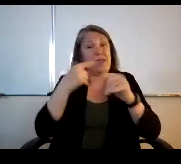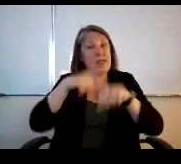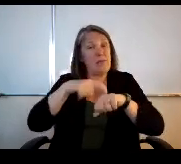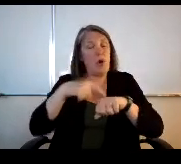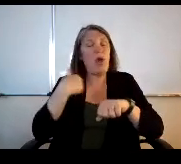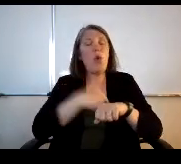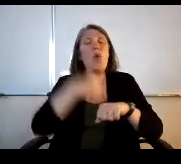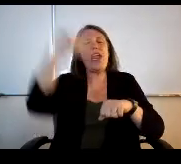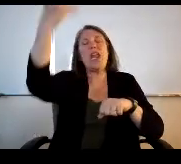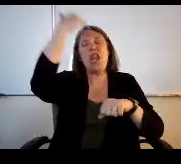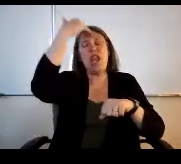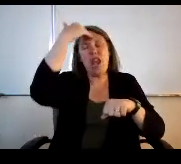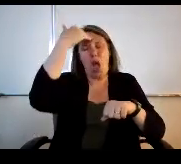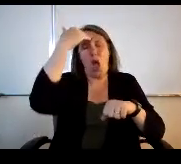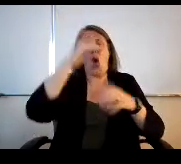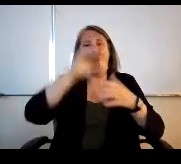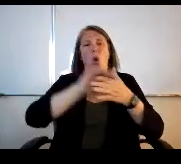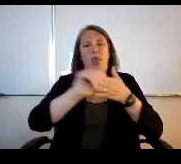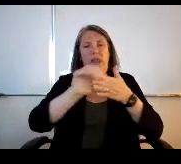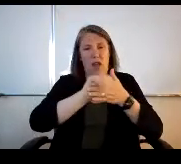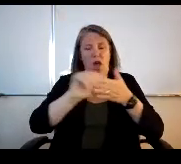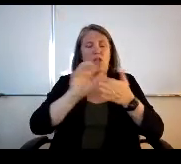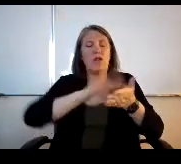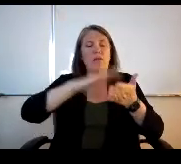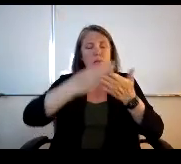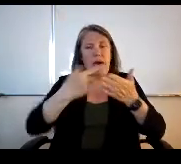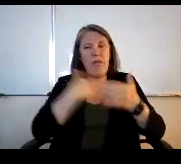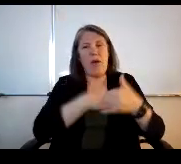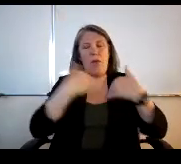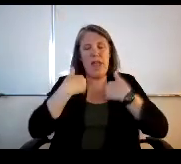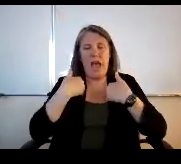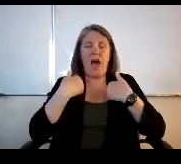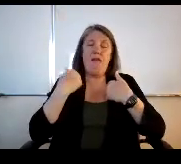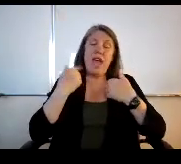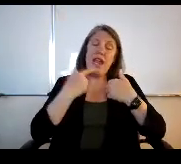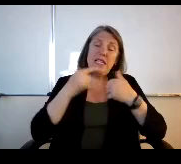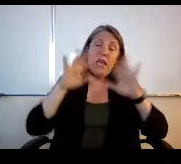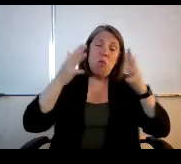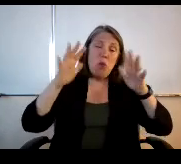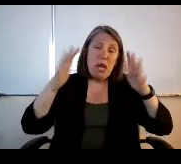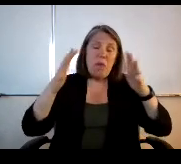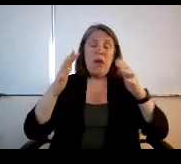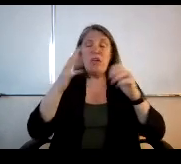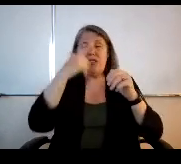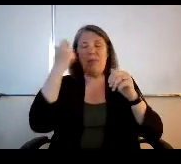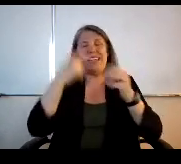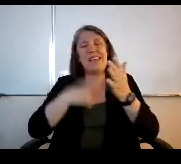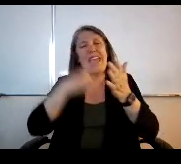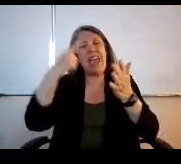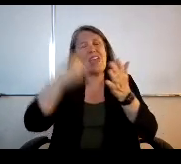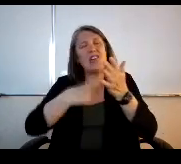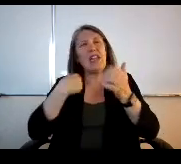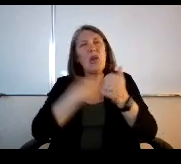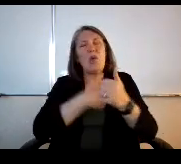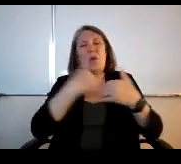much know the dollars that we have. The reason I say pretty much know is occasionally we've gotten an extra email that says, well,